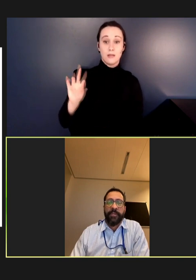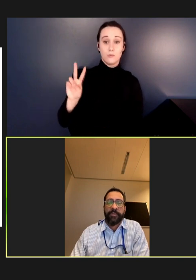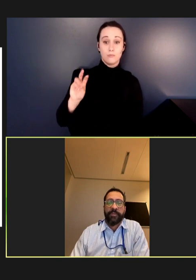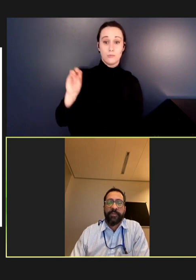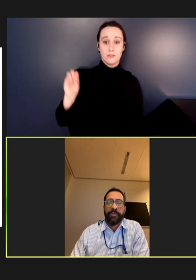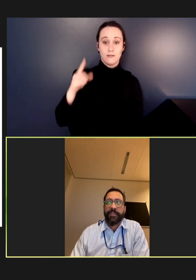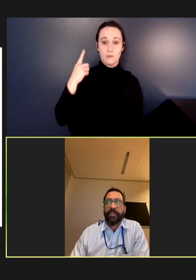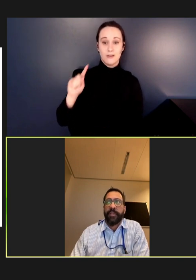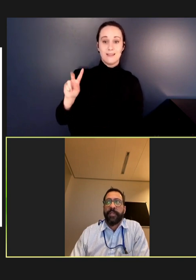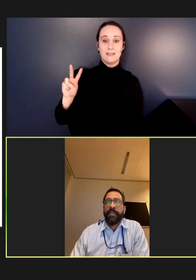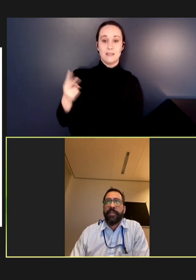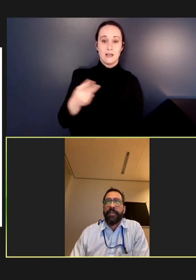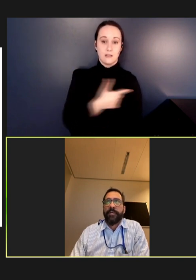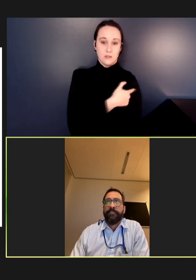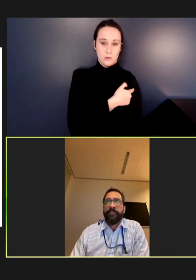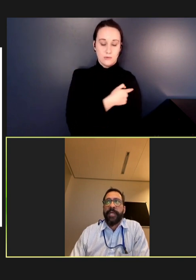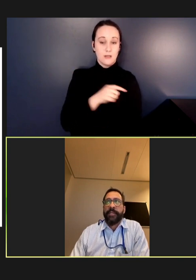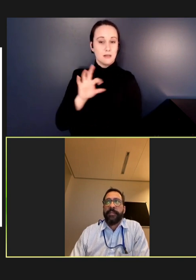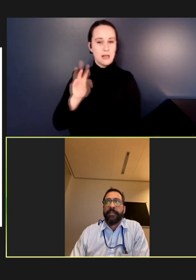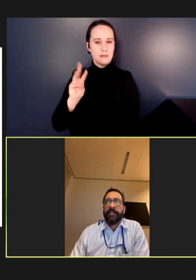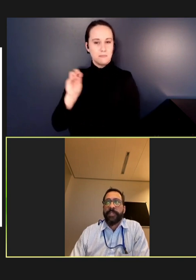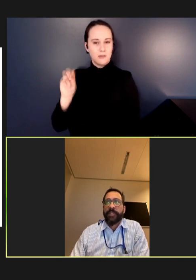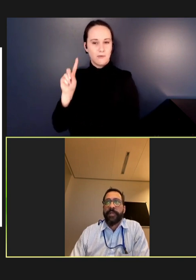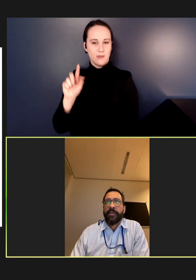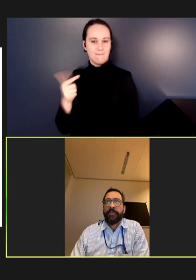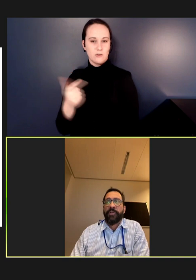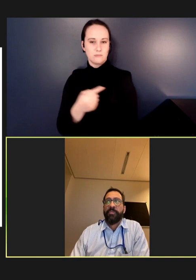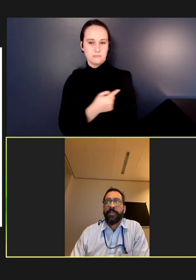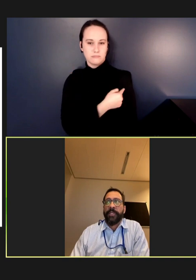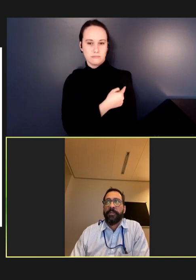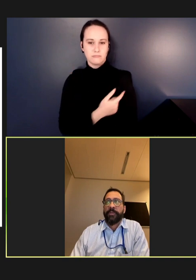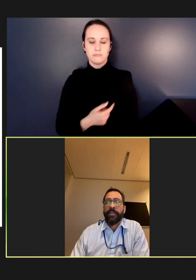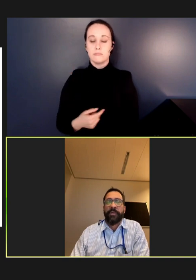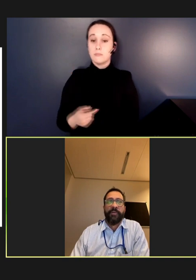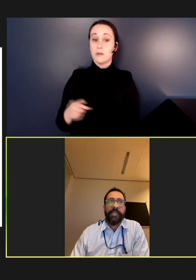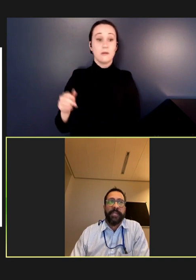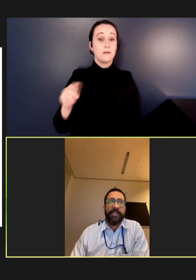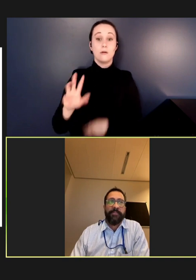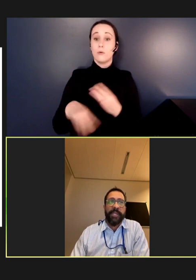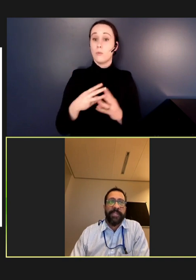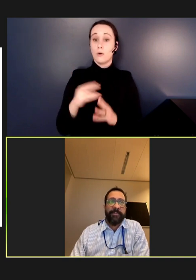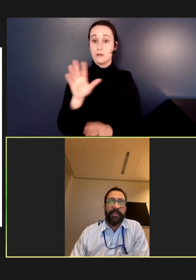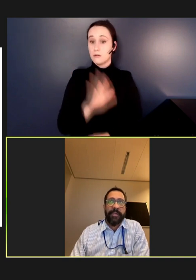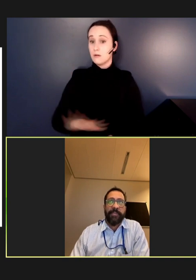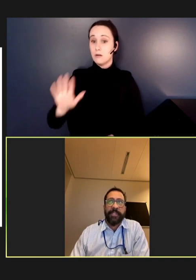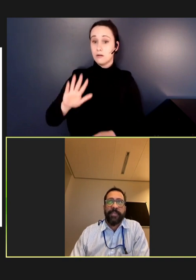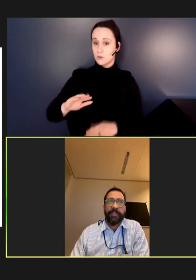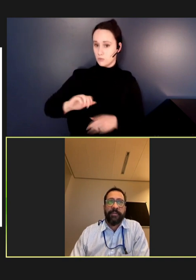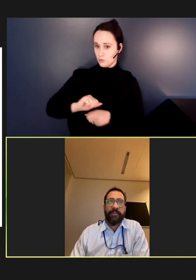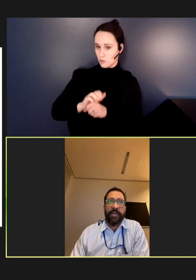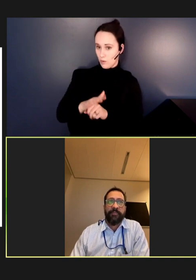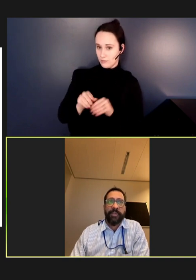dose coverage. And as we saw globally during the COVID-19 pandemic, immunization coverage